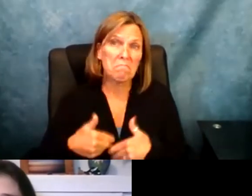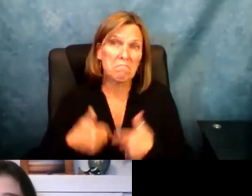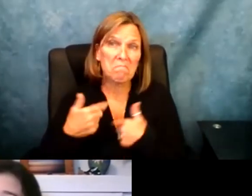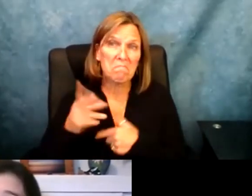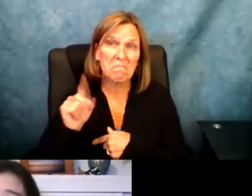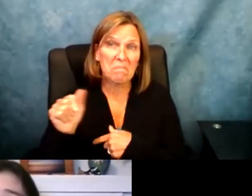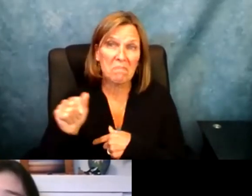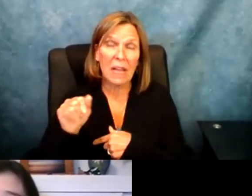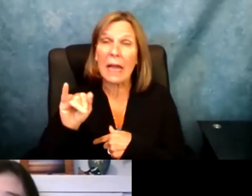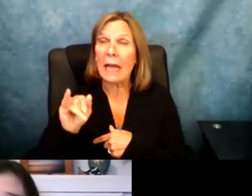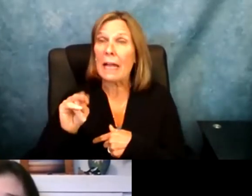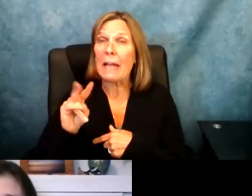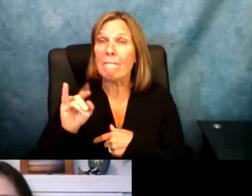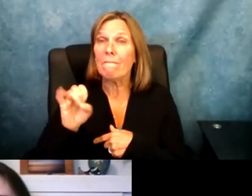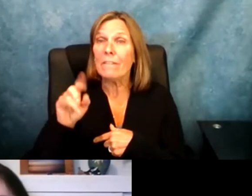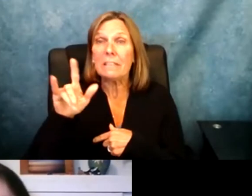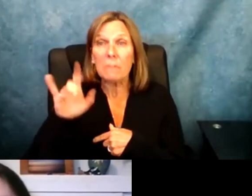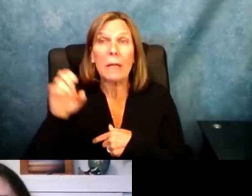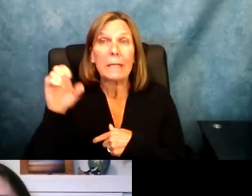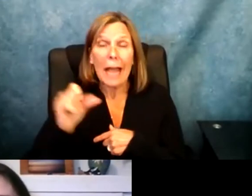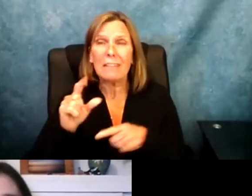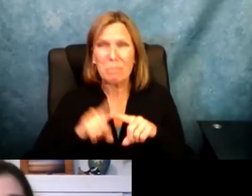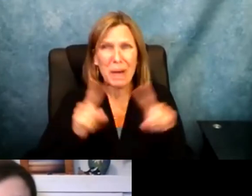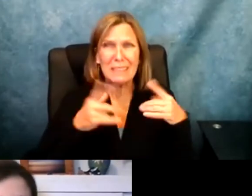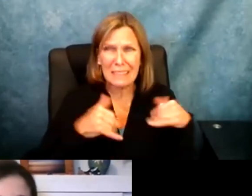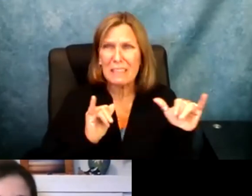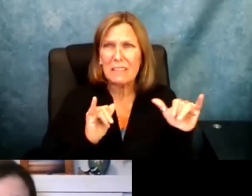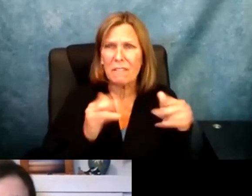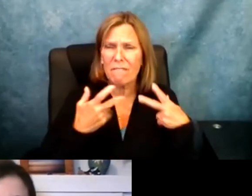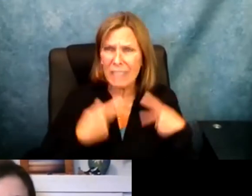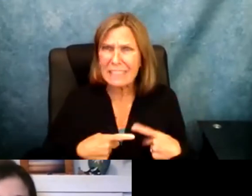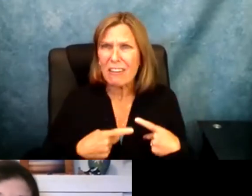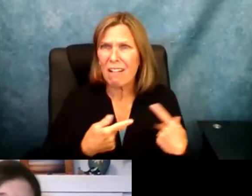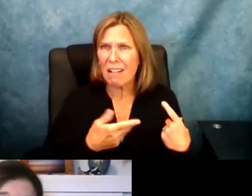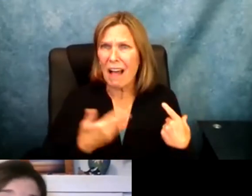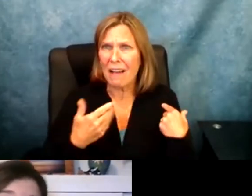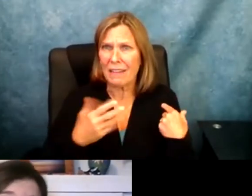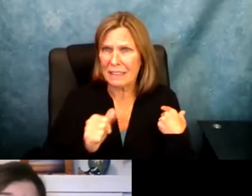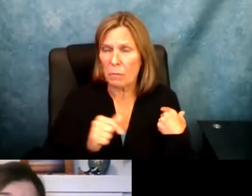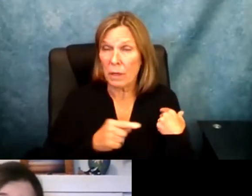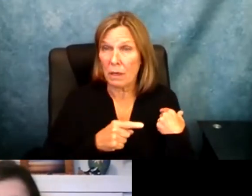that, Sefakor. It is interesting. I do have an invisible disability but also in a way it can be very